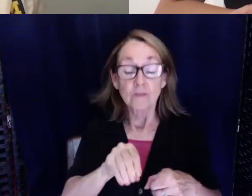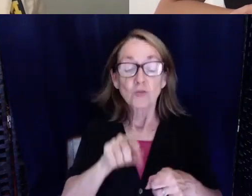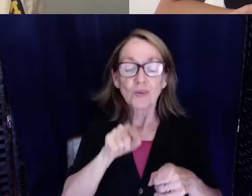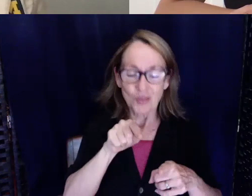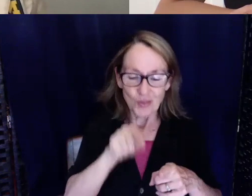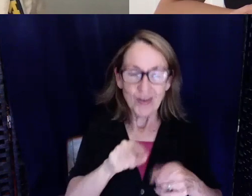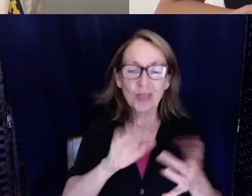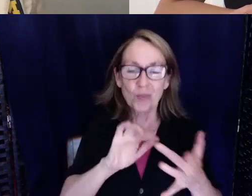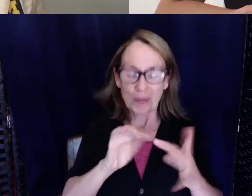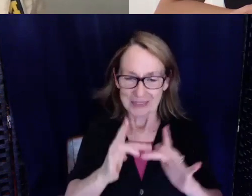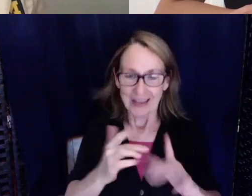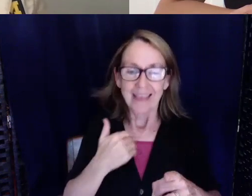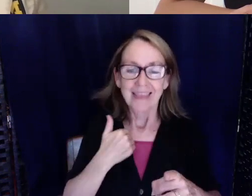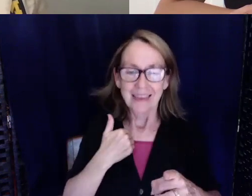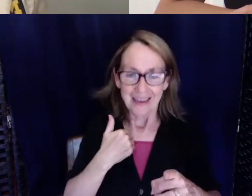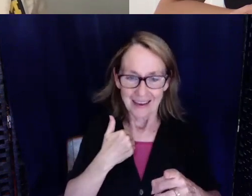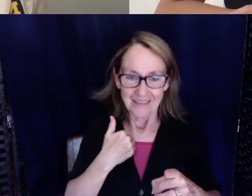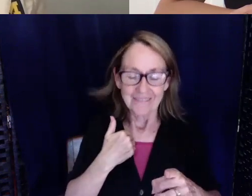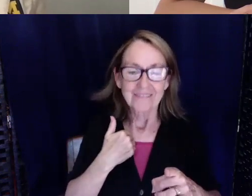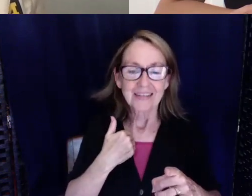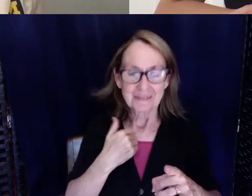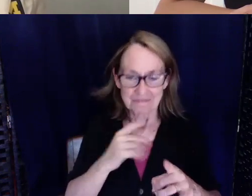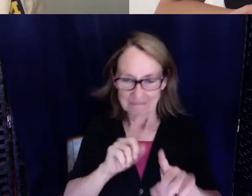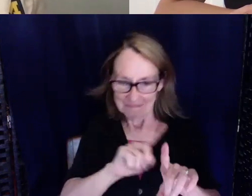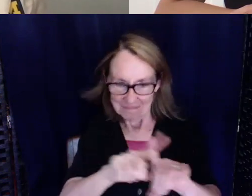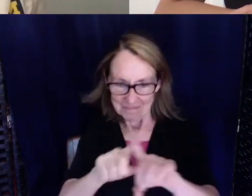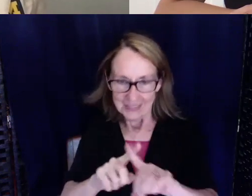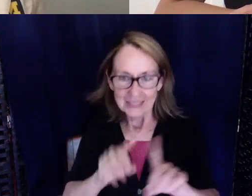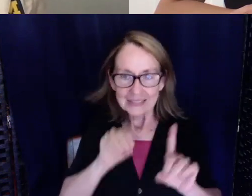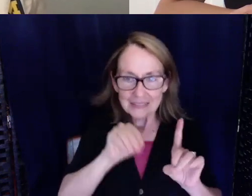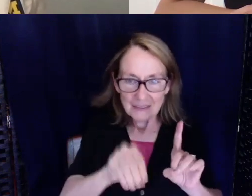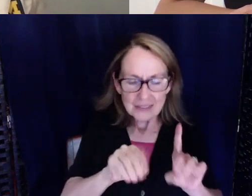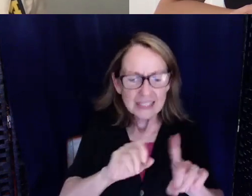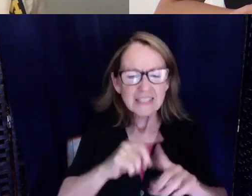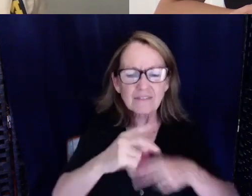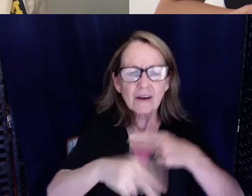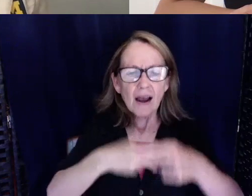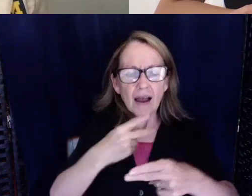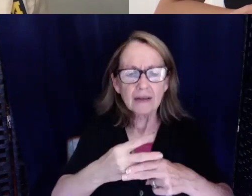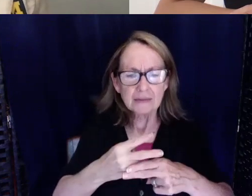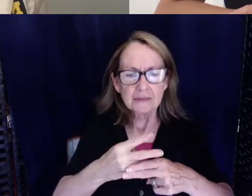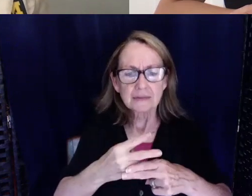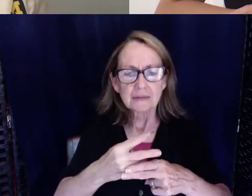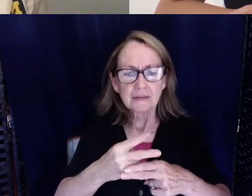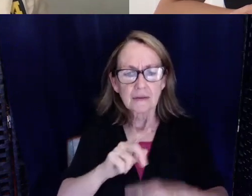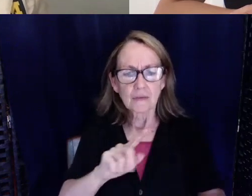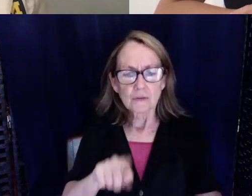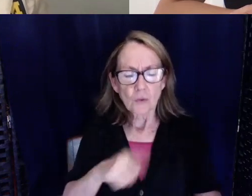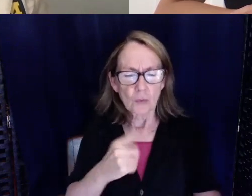They actually have a comparison table where you can look at the different kinds of stethoscopes. I think there's only four of them right